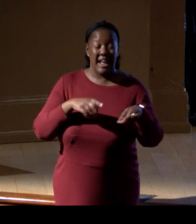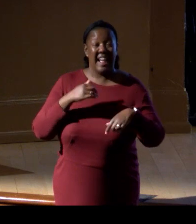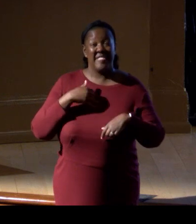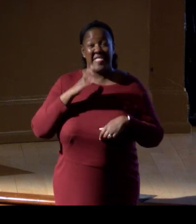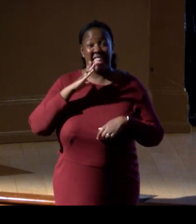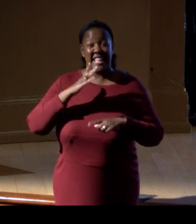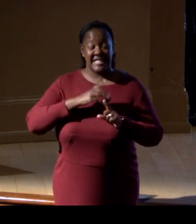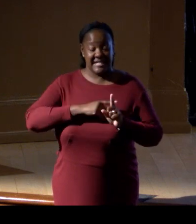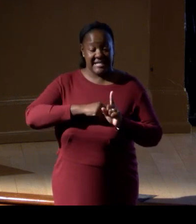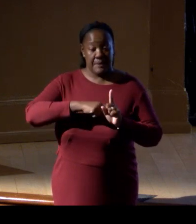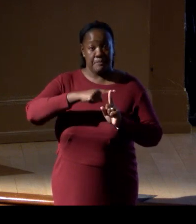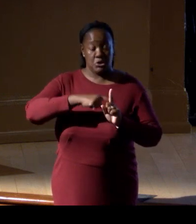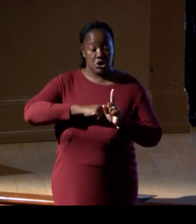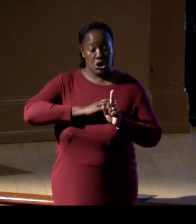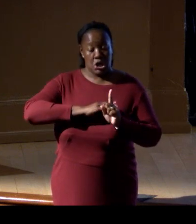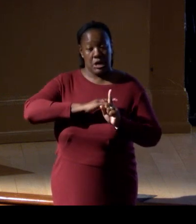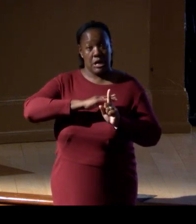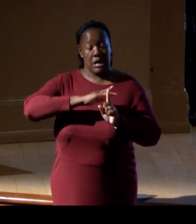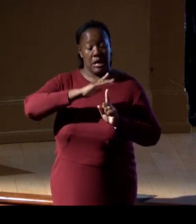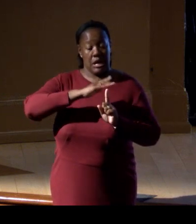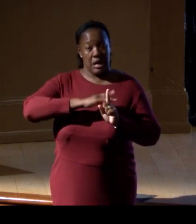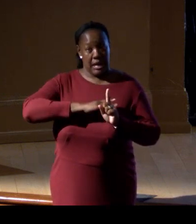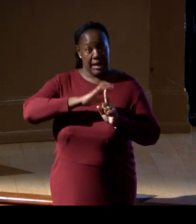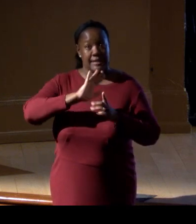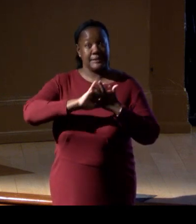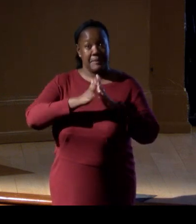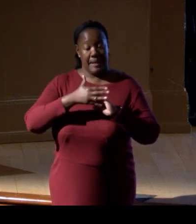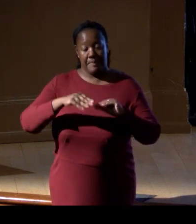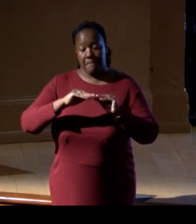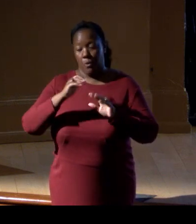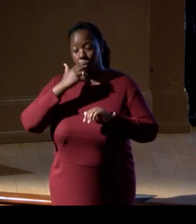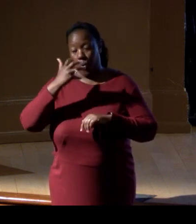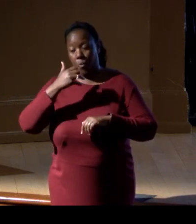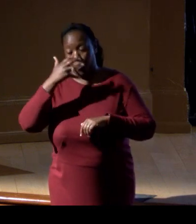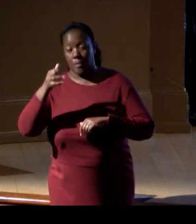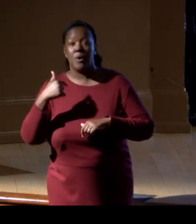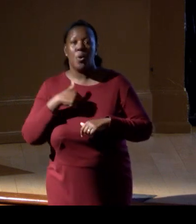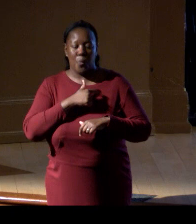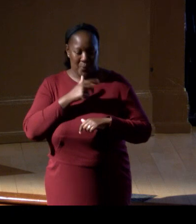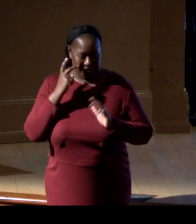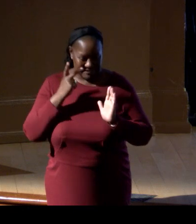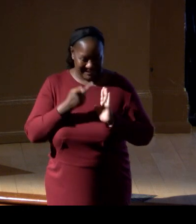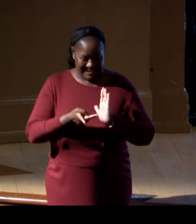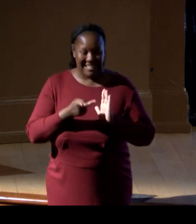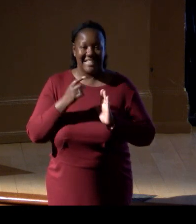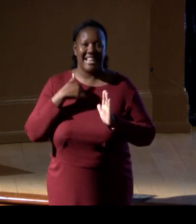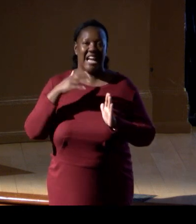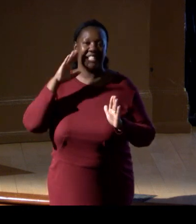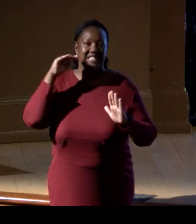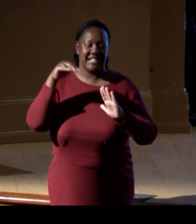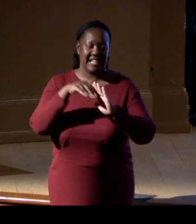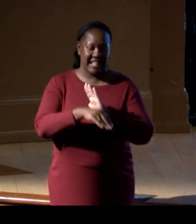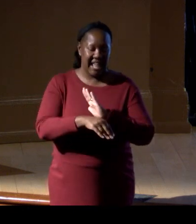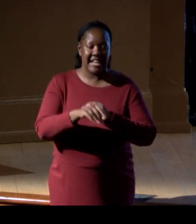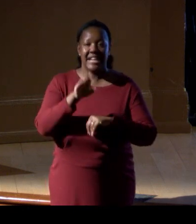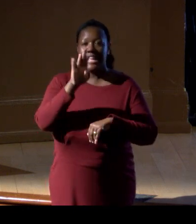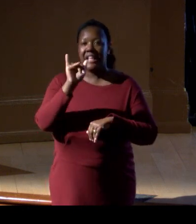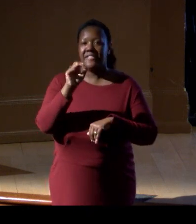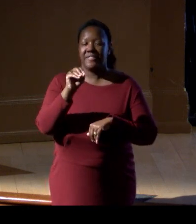The Eastern Mediterranean have become much warmer, and we have seen a decline in the biomass of fish